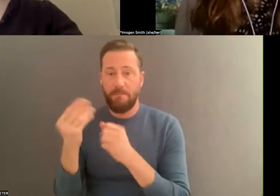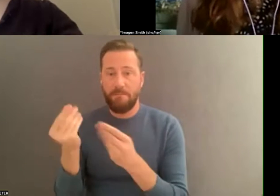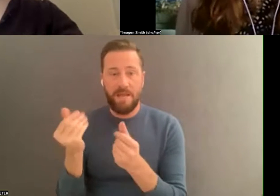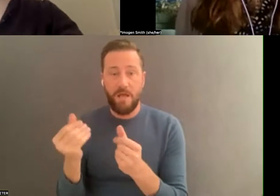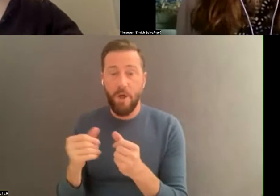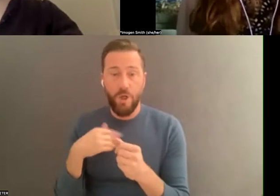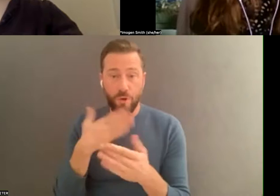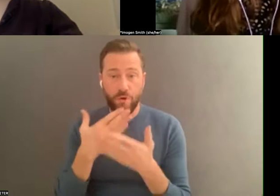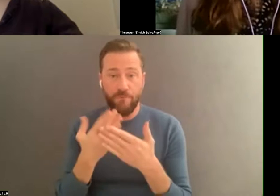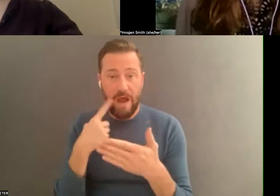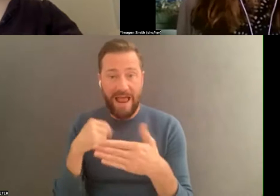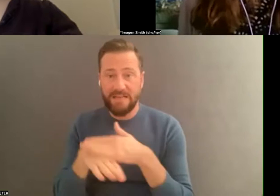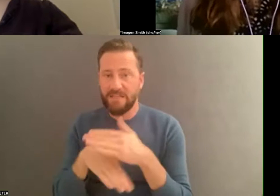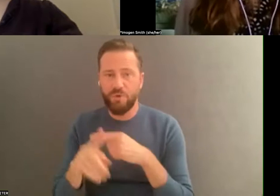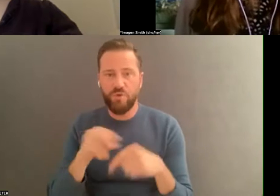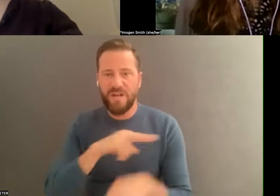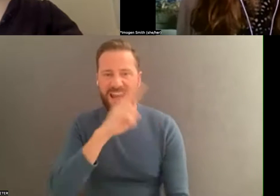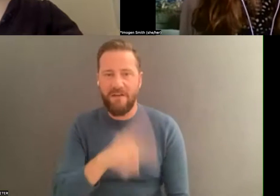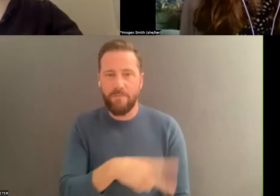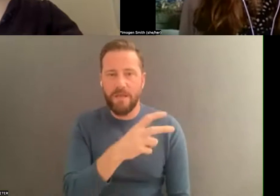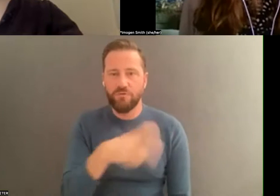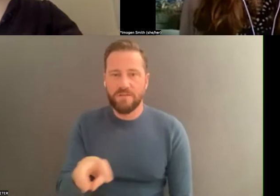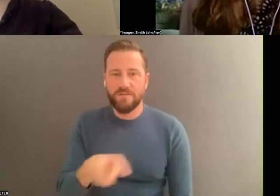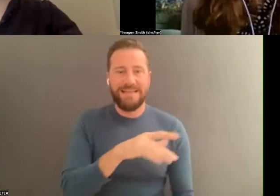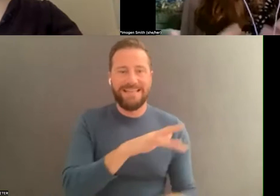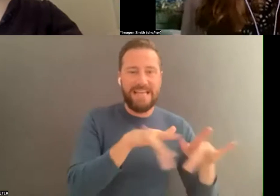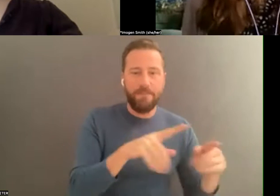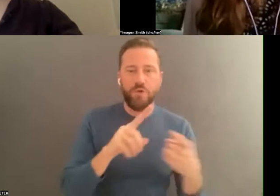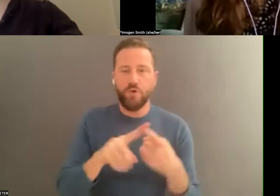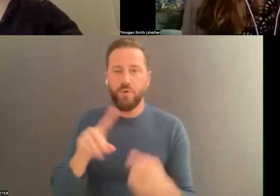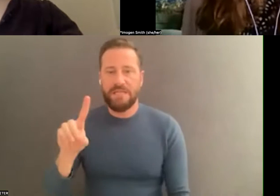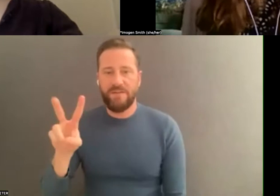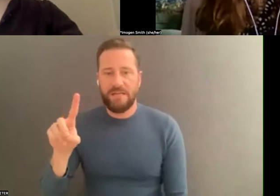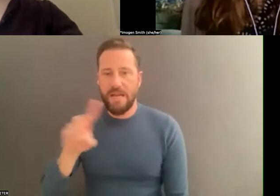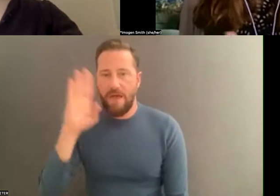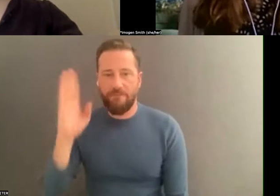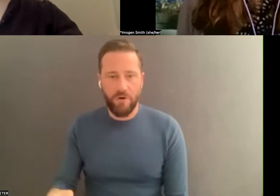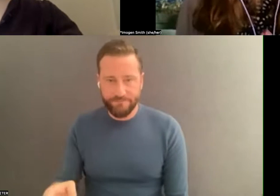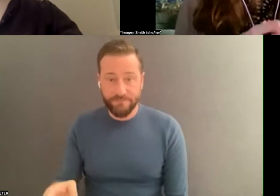access but you should never be copying your tapes to DVDs for presentation. And if you have DVDs